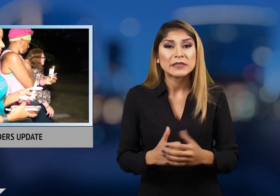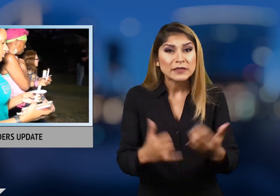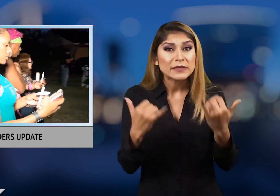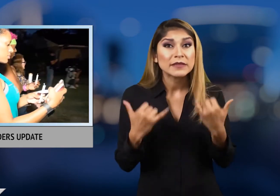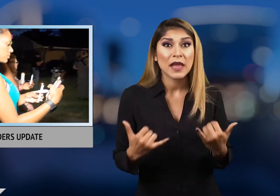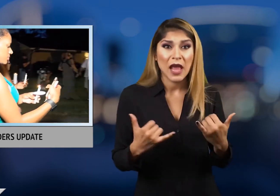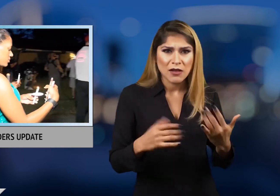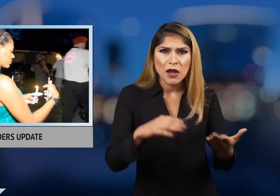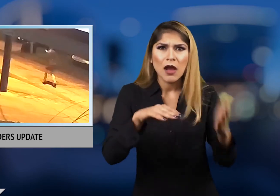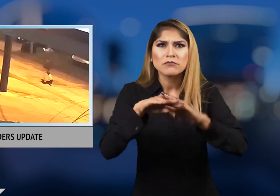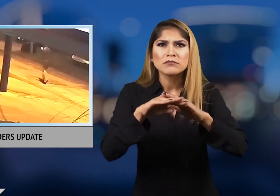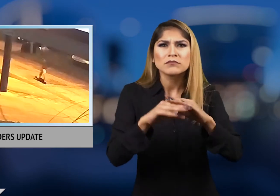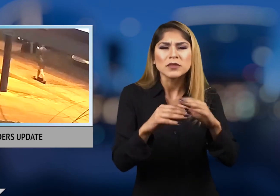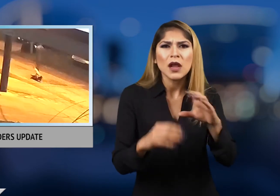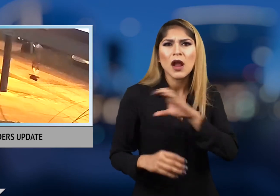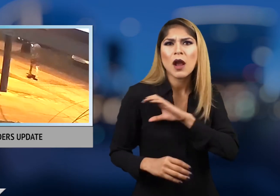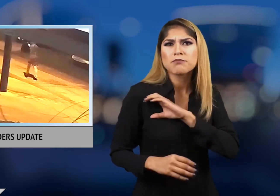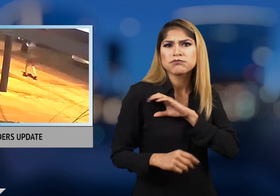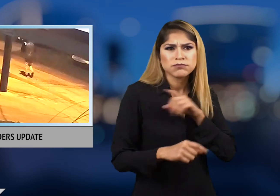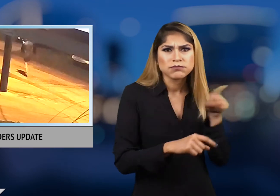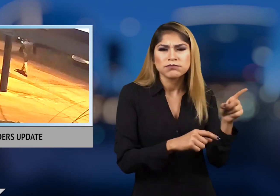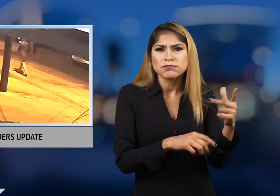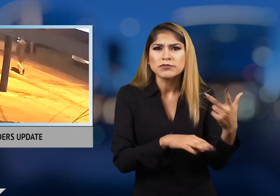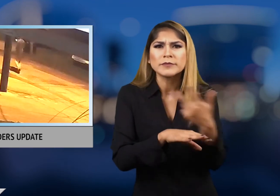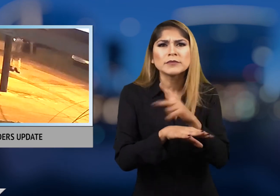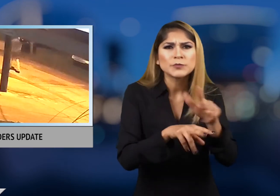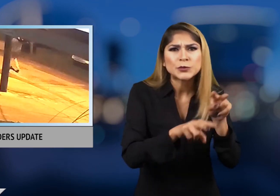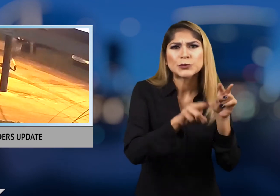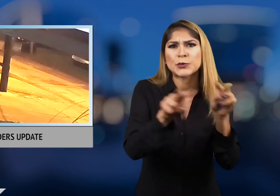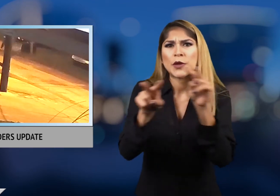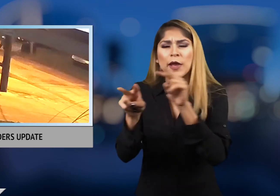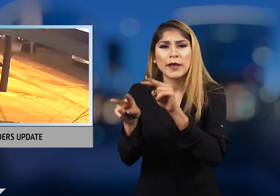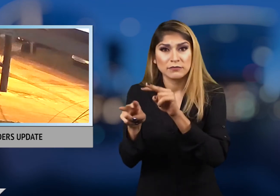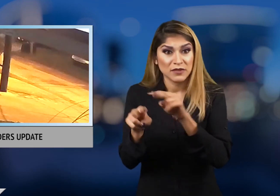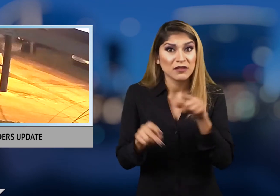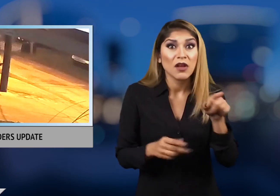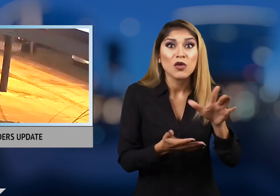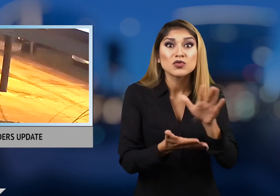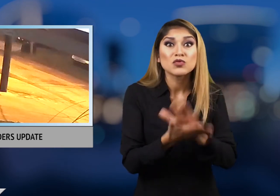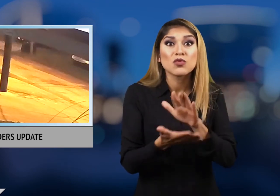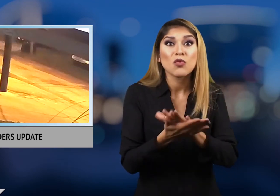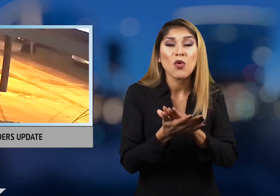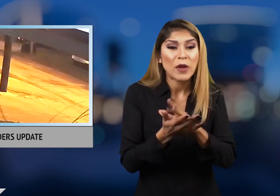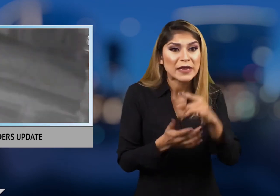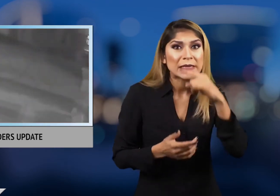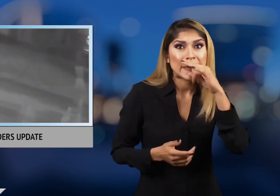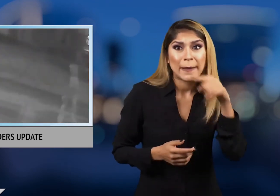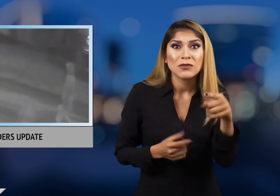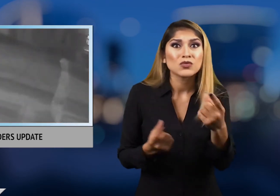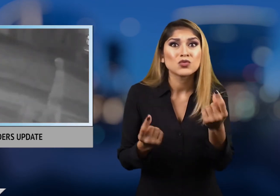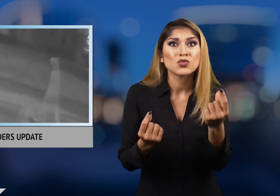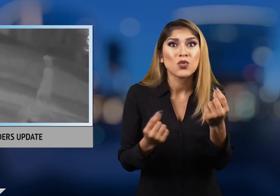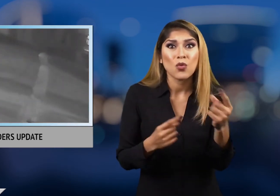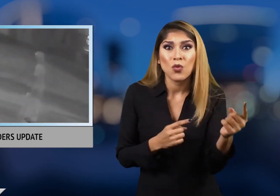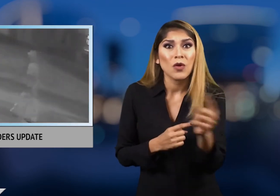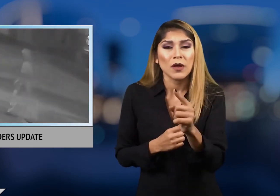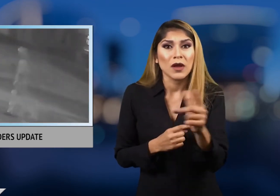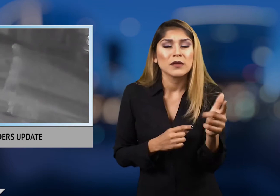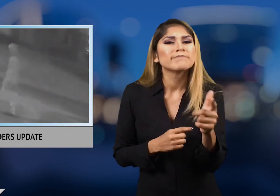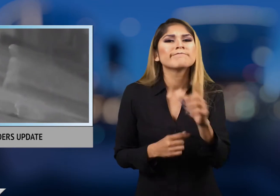Police are adding extra patrols to the area and even escorting kids to school bus stops.